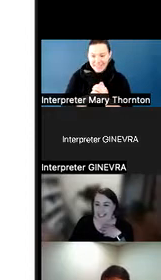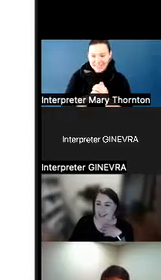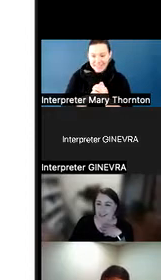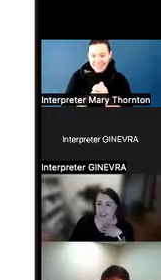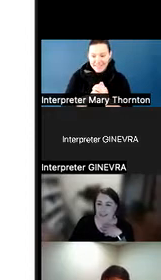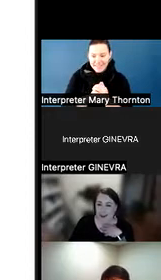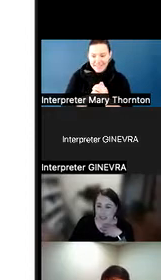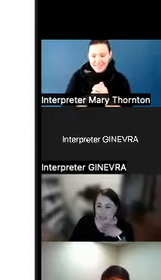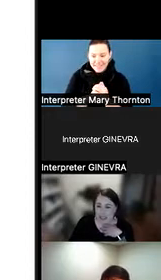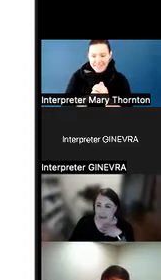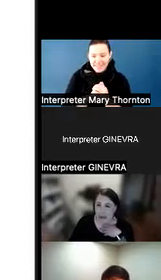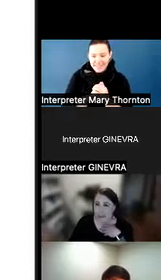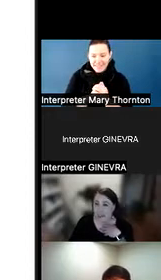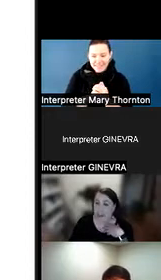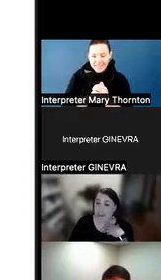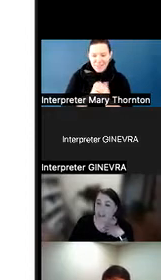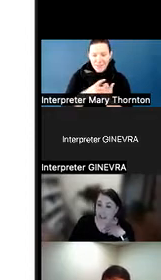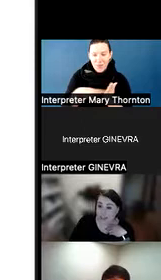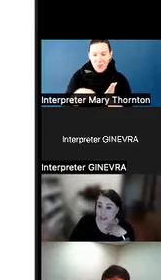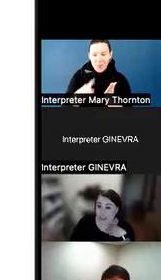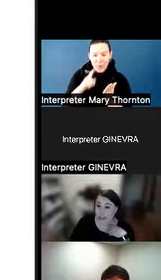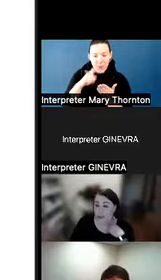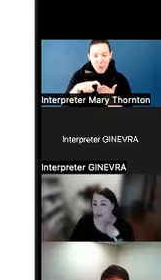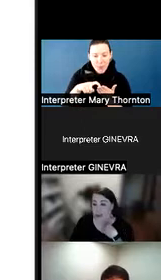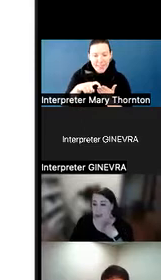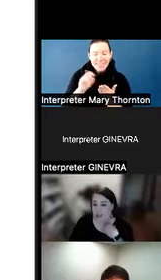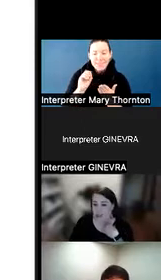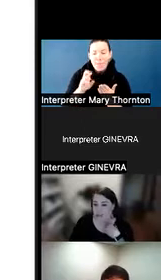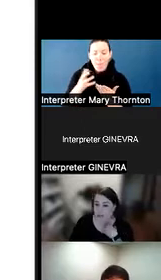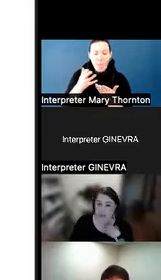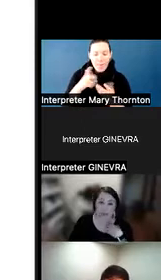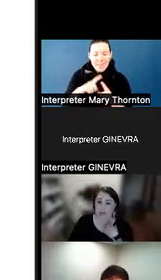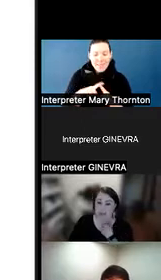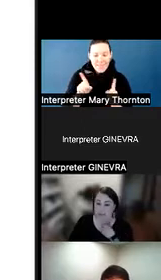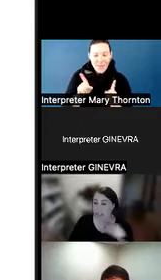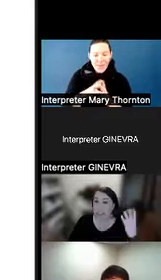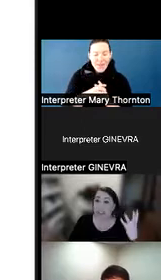I think what you noticed or what was difficult, or if there was something that was easier.